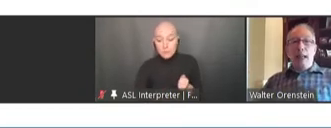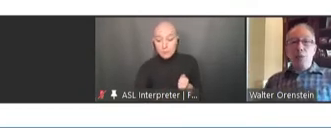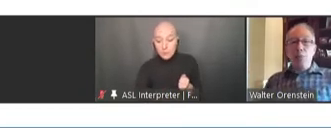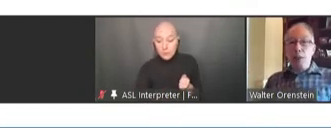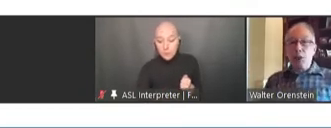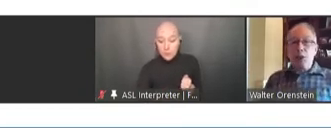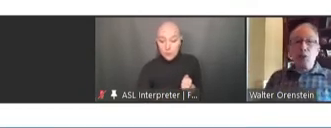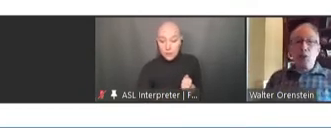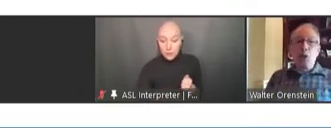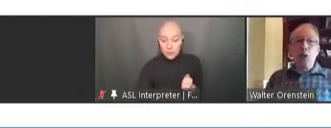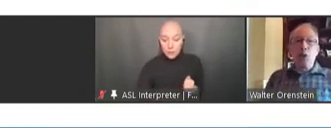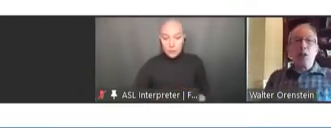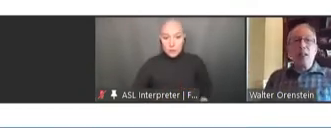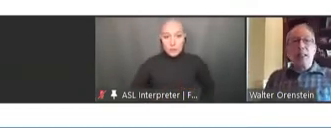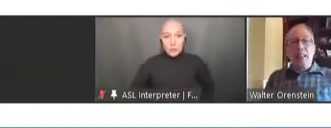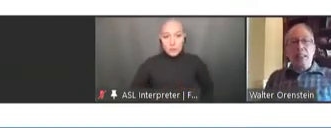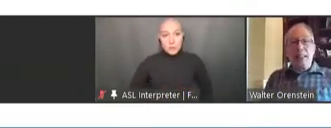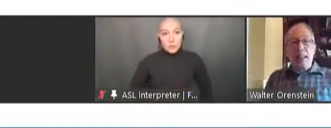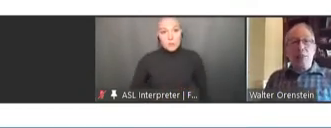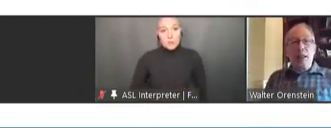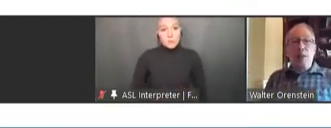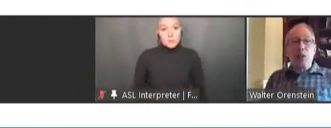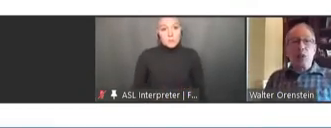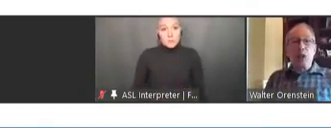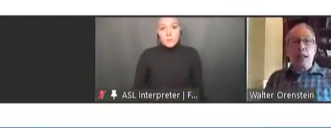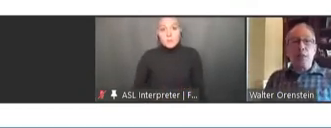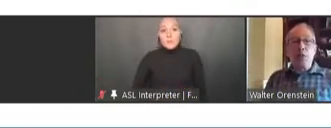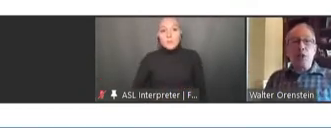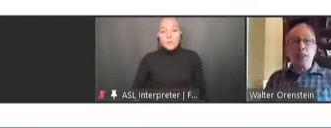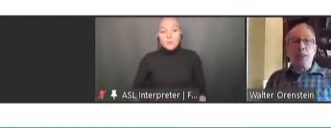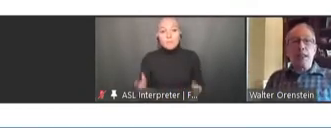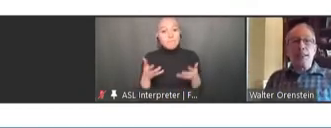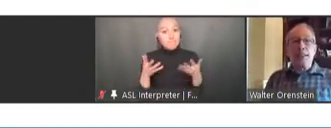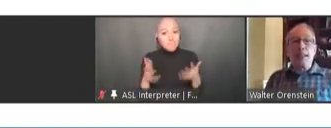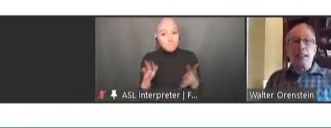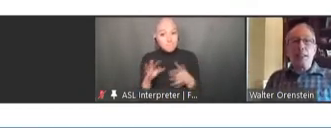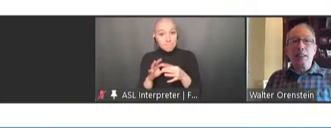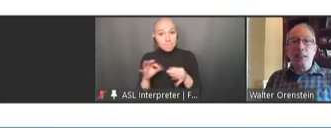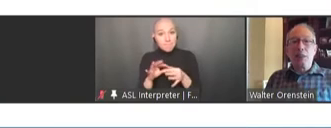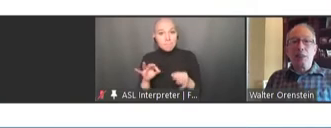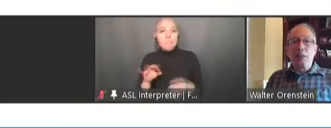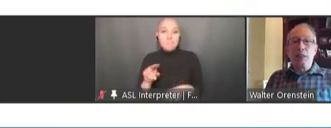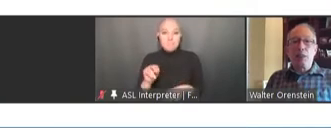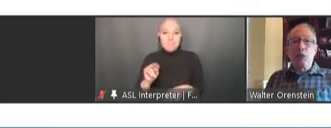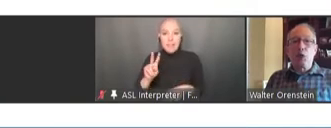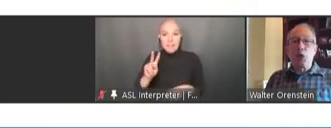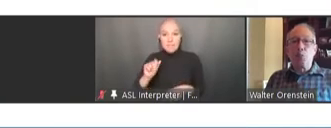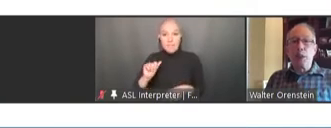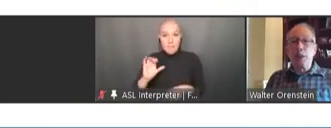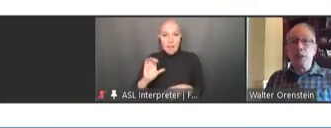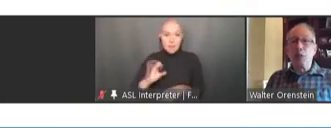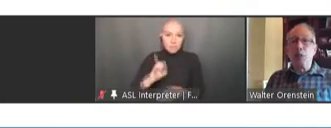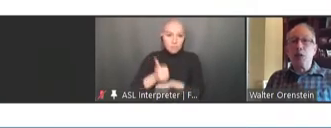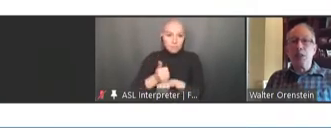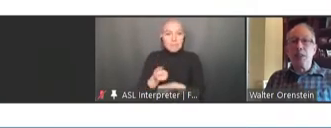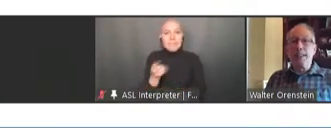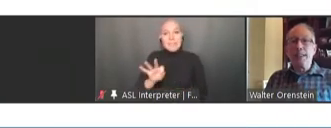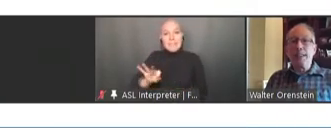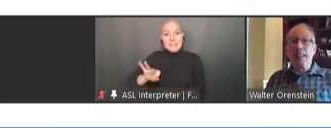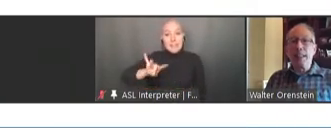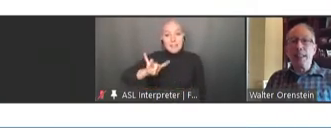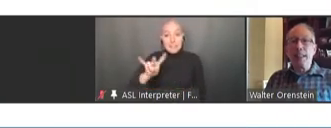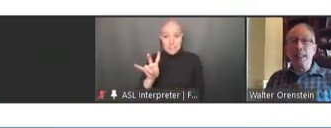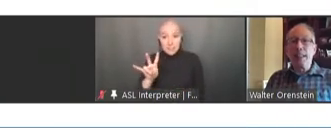As mentioned earlier, the NVAC was established in 1987. Its first meeting was in 1988.